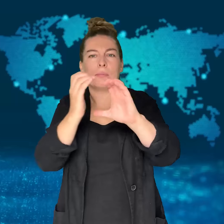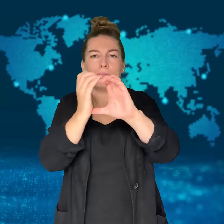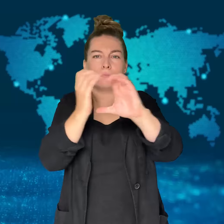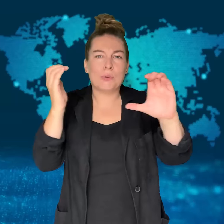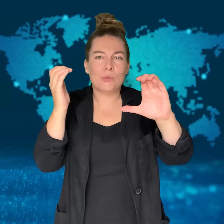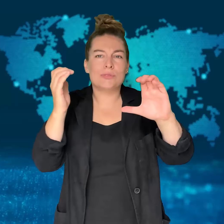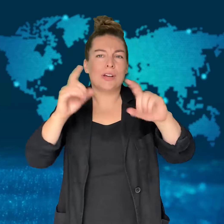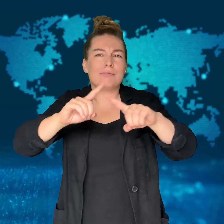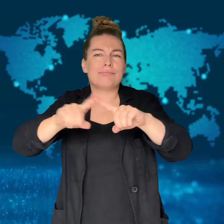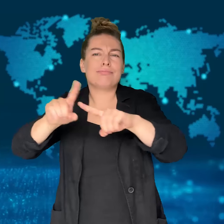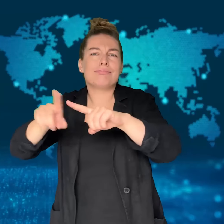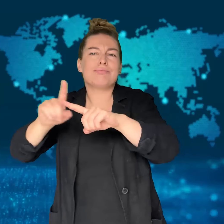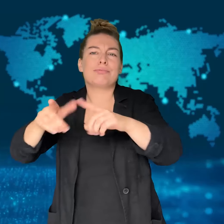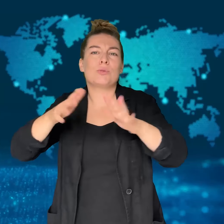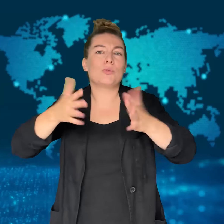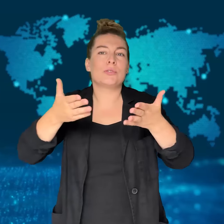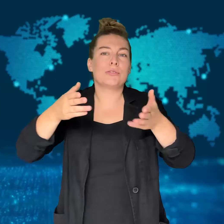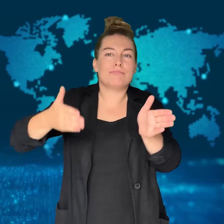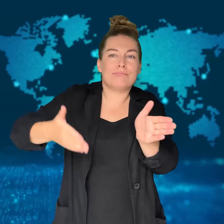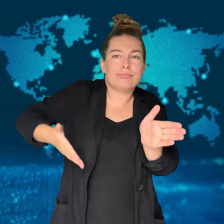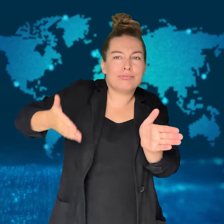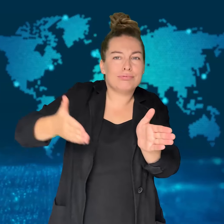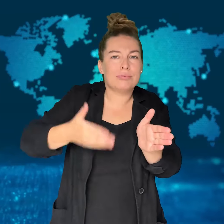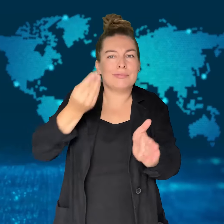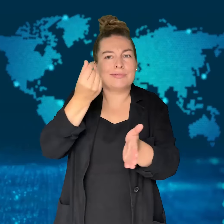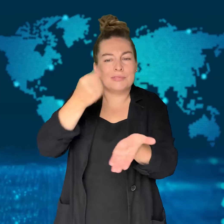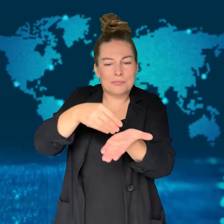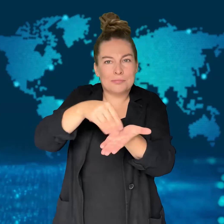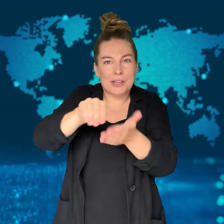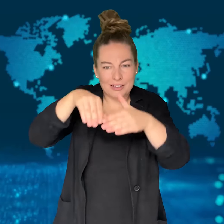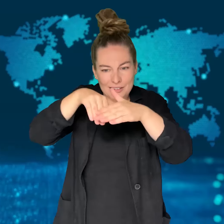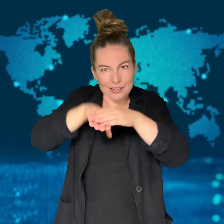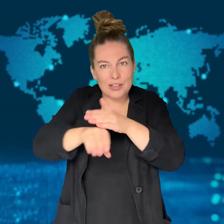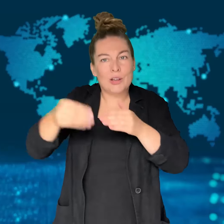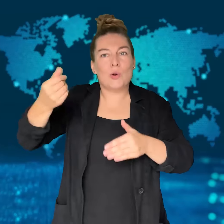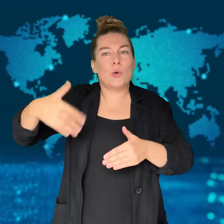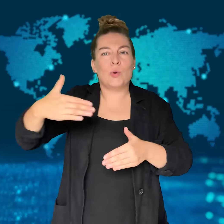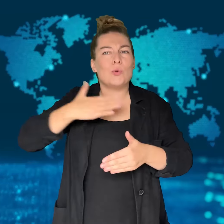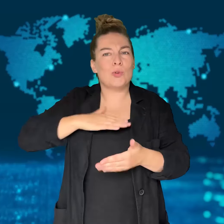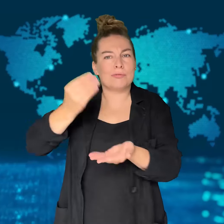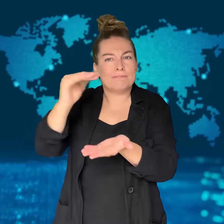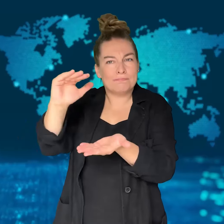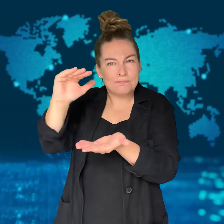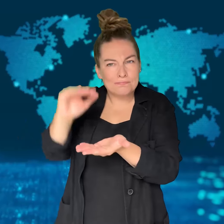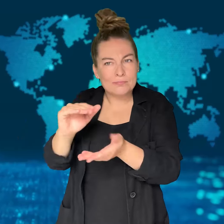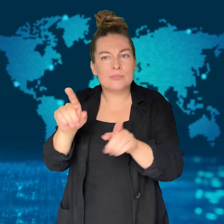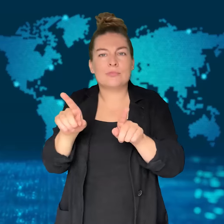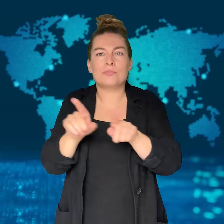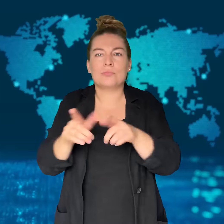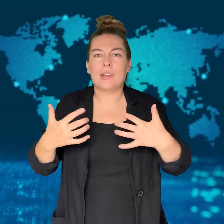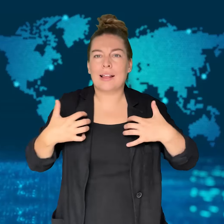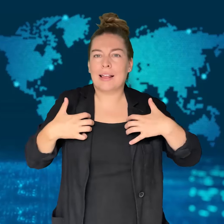When she campaigned last year, she promised to